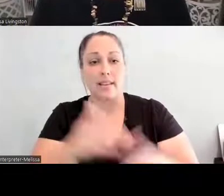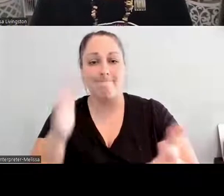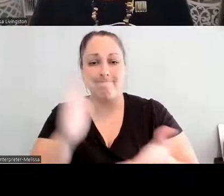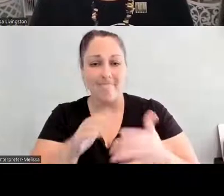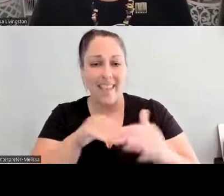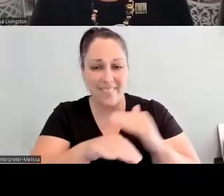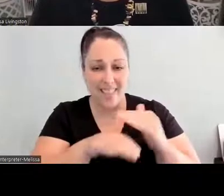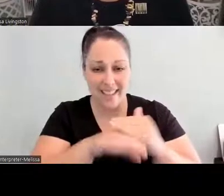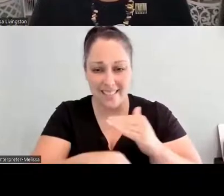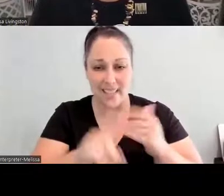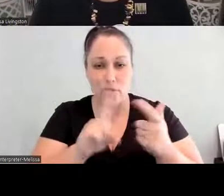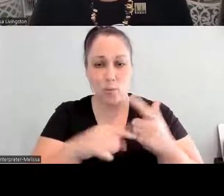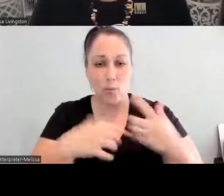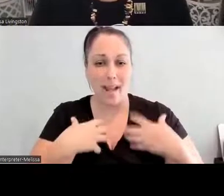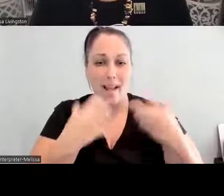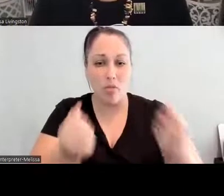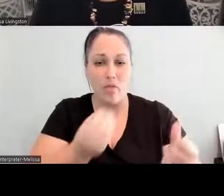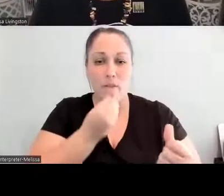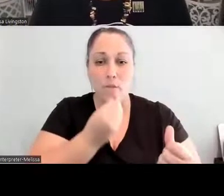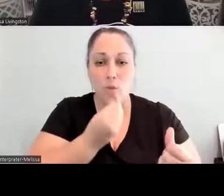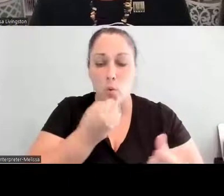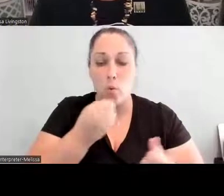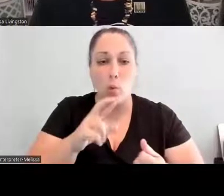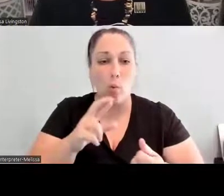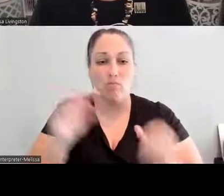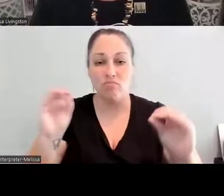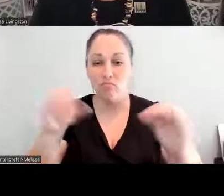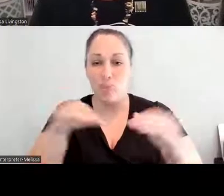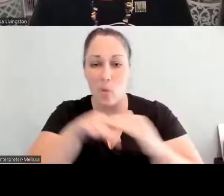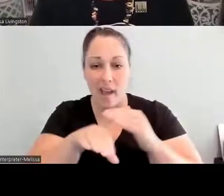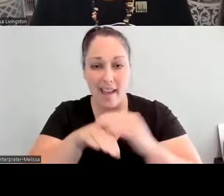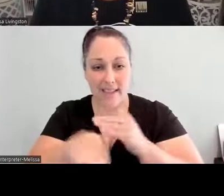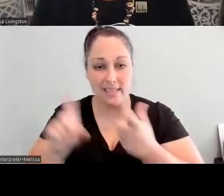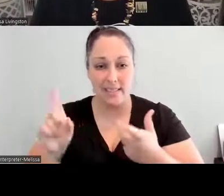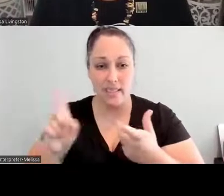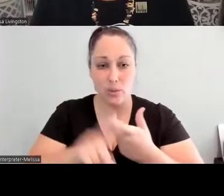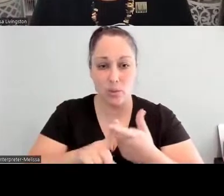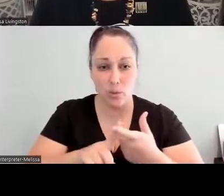food, the lack of access to heirloom foods, and also the protection of heirloom foods.